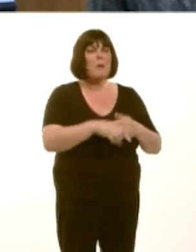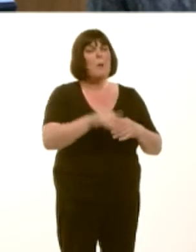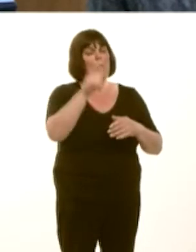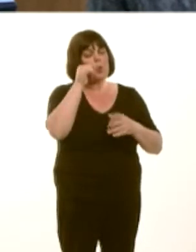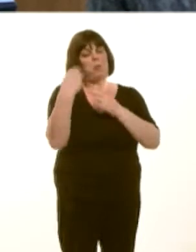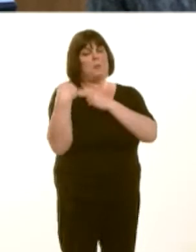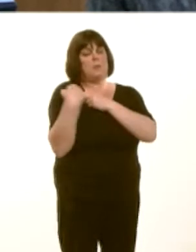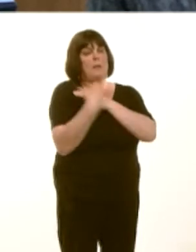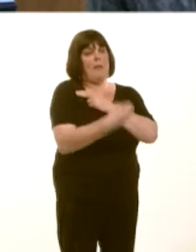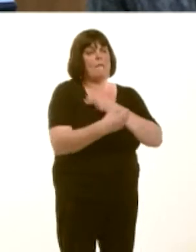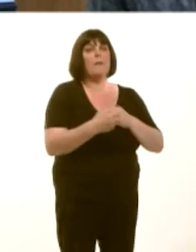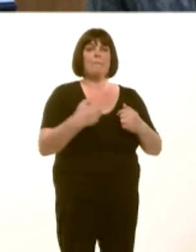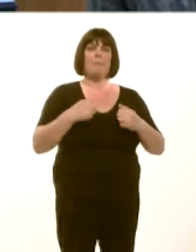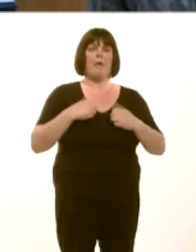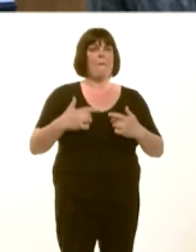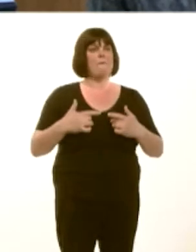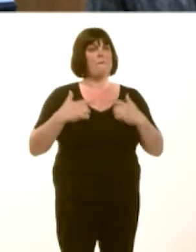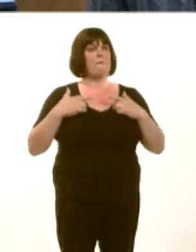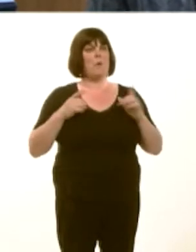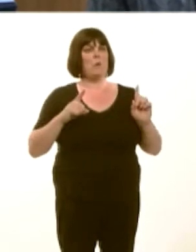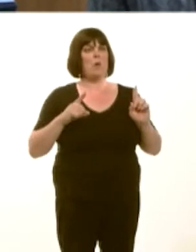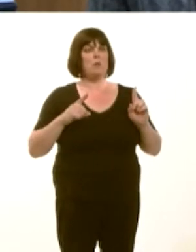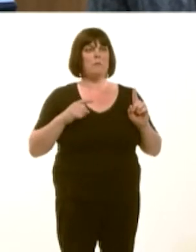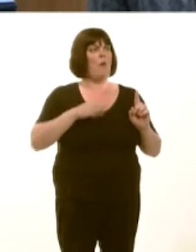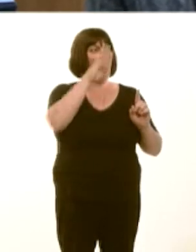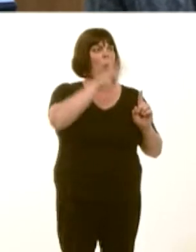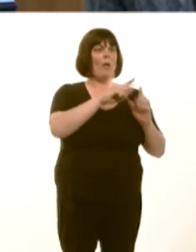Carwyn Jones: We do take the view that itís not for the Welsh taxpayer to pick up the